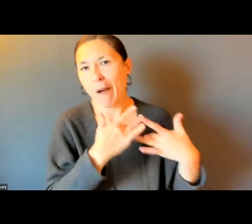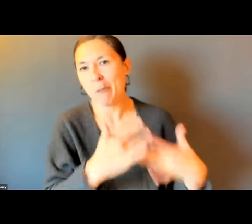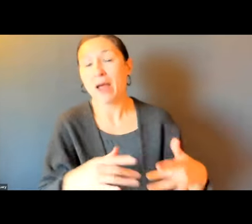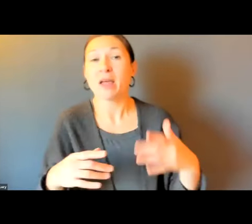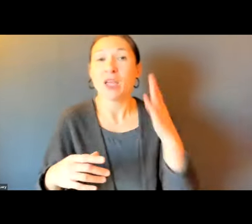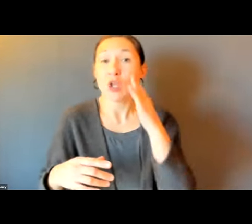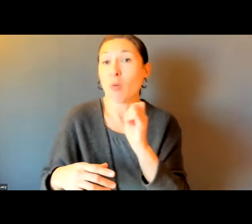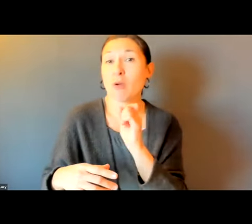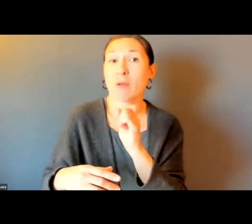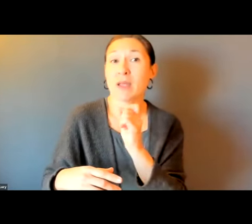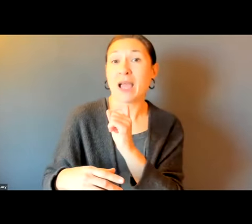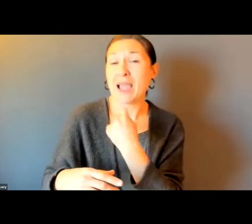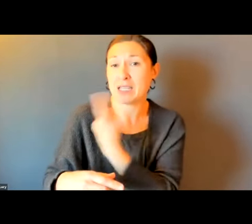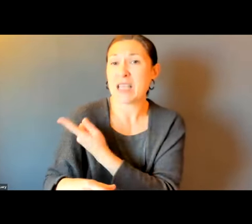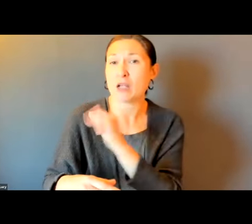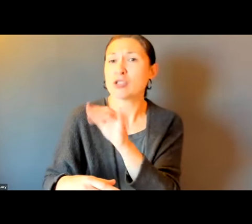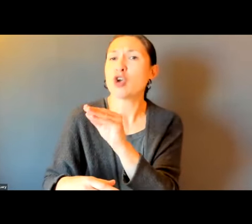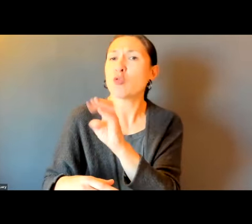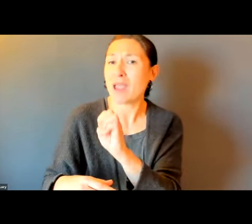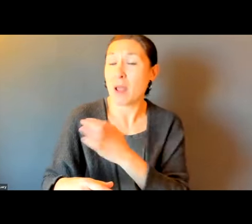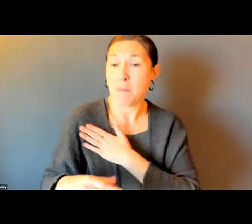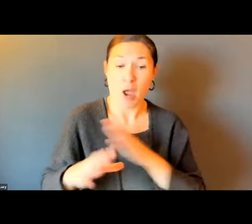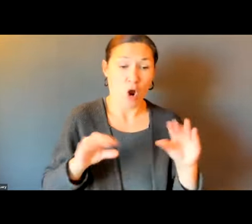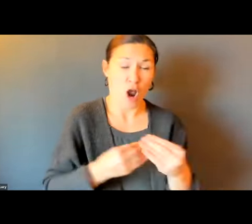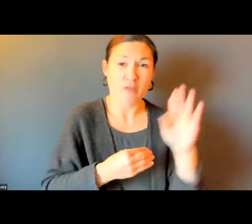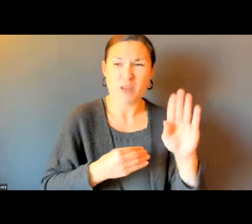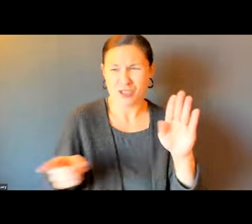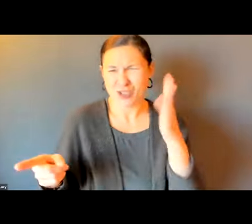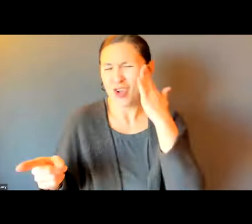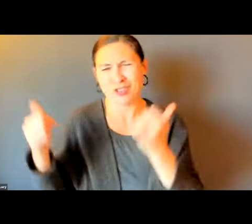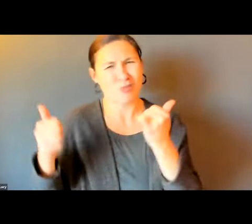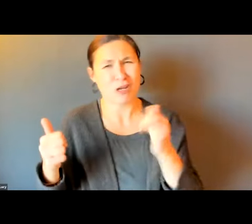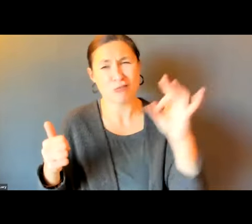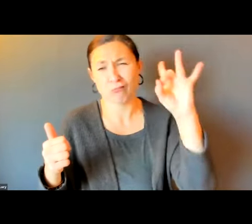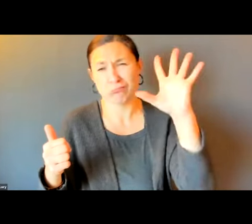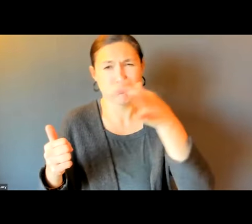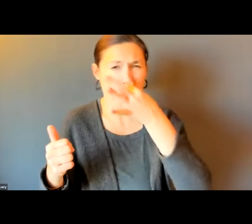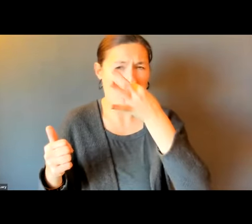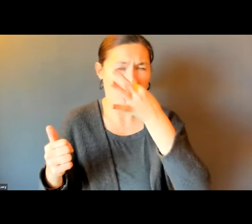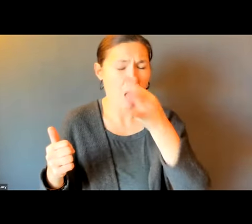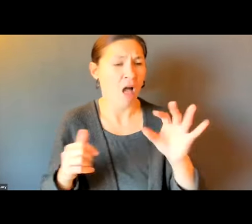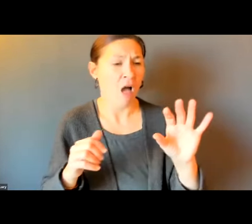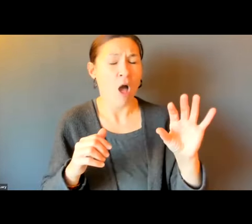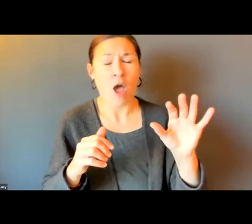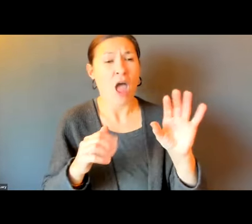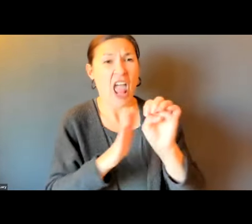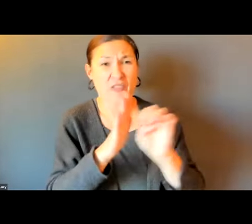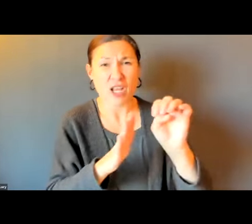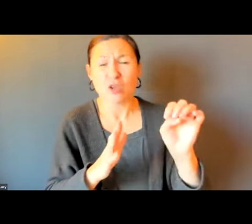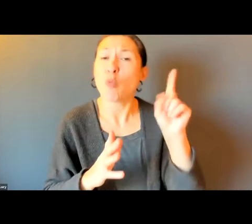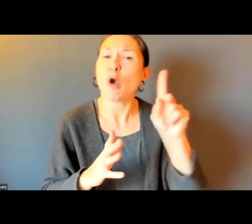MAIN ELEVATORS. IF I WERE TO SAY TO JOANNE, YOU COME TO MY OFFICE IN BOSTON,